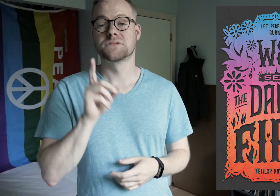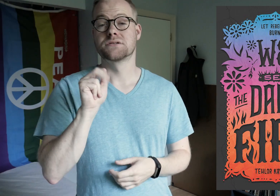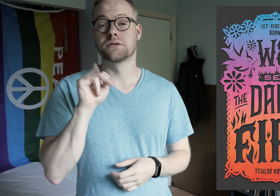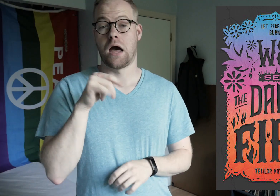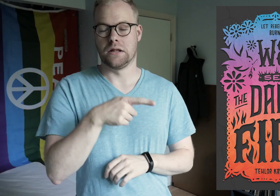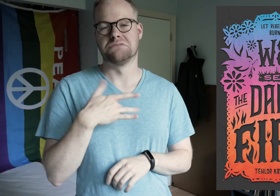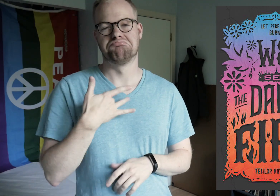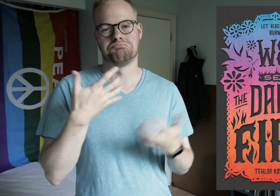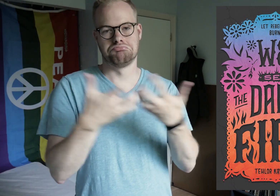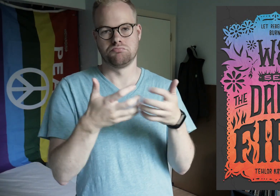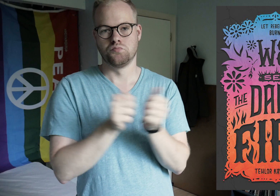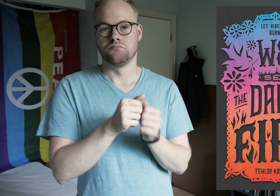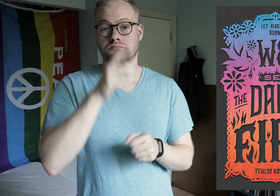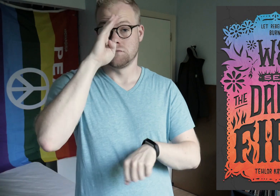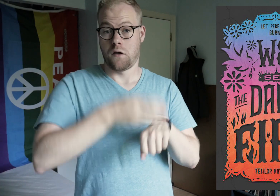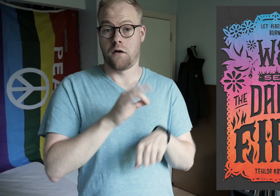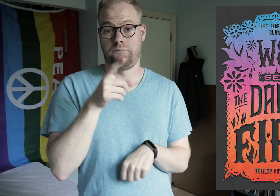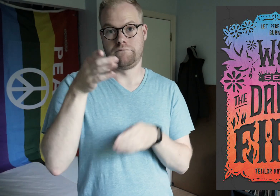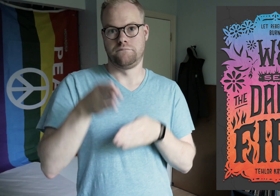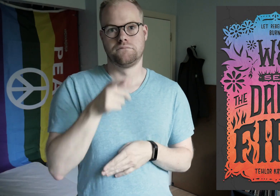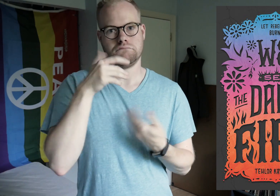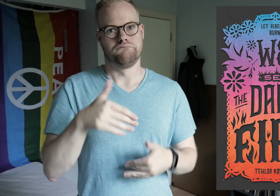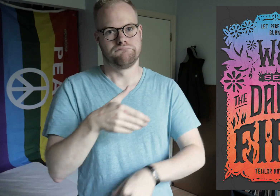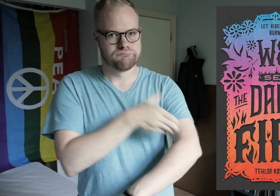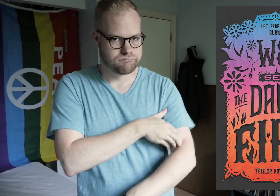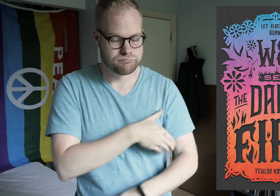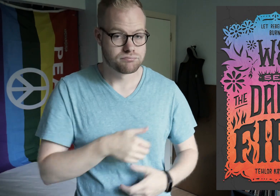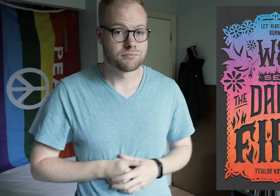Dani is likely going to be paired with the son of someone very powerful,